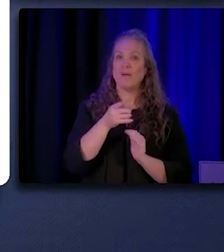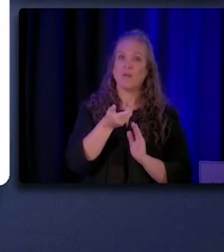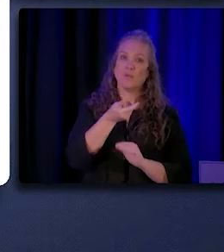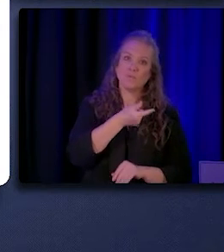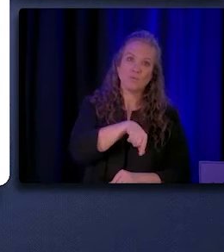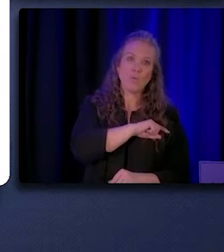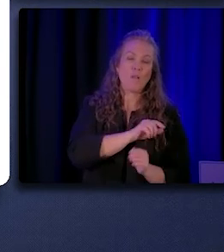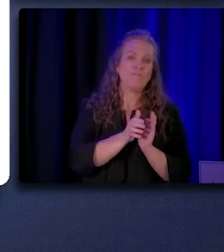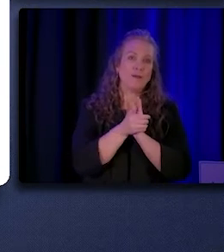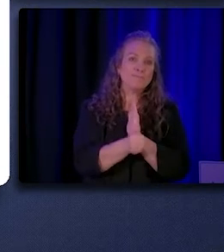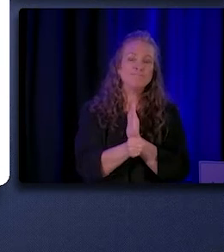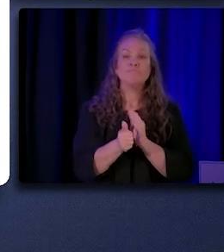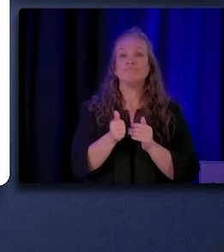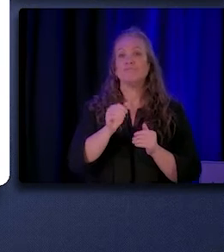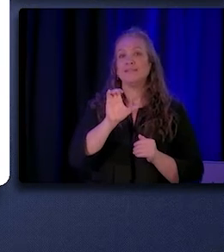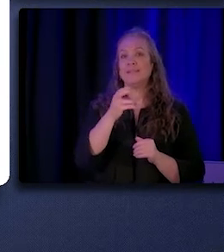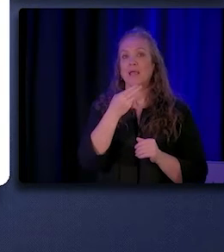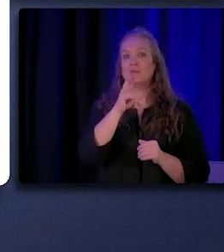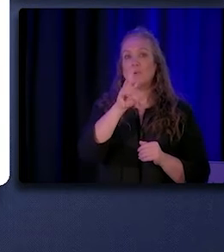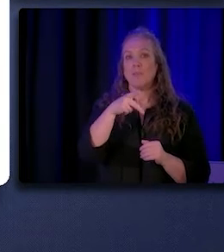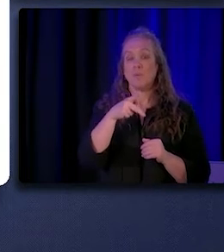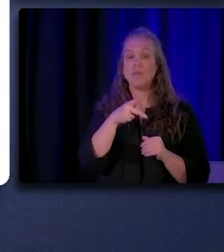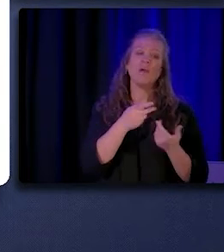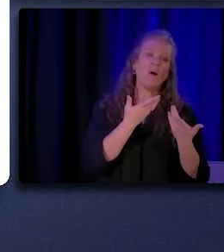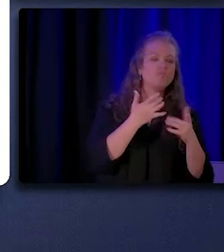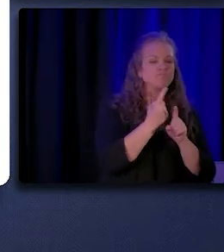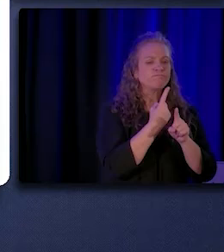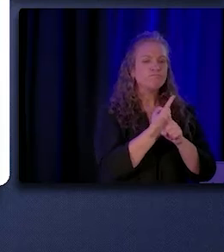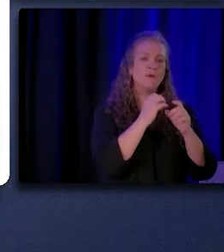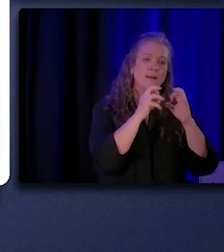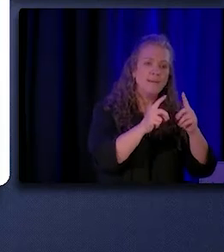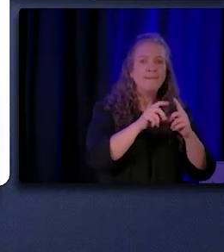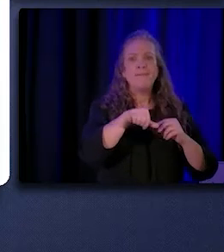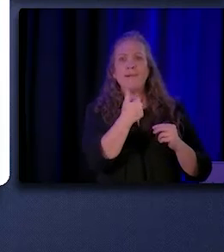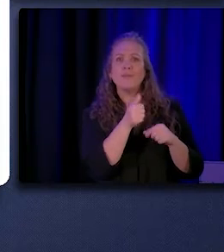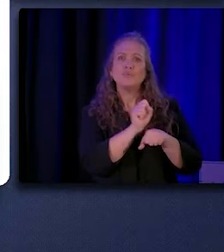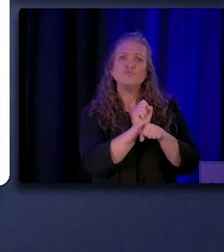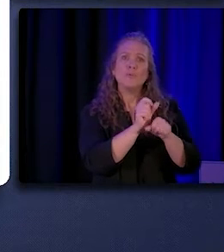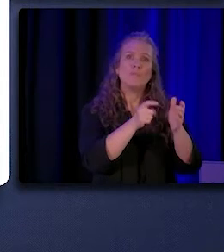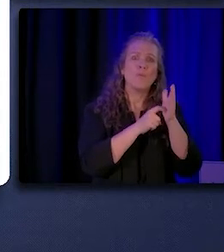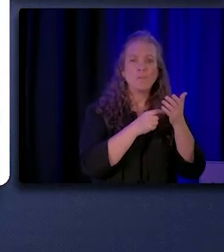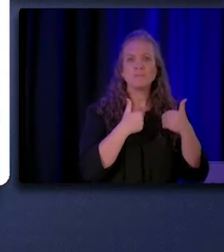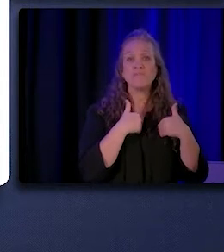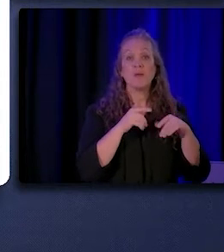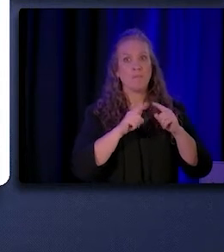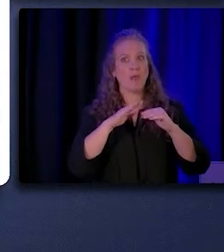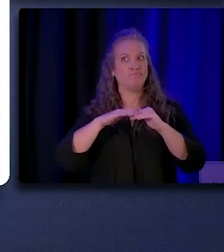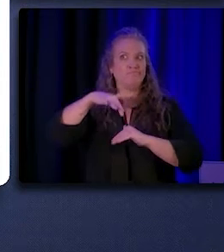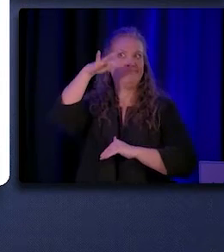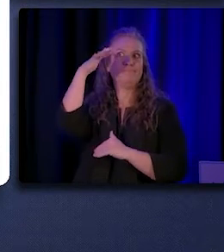beyond having the appropriate level of education and meeting other job requirements. Some employer interviewees spoke